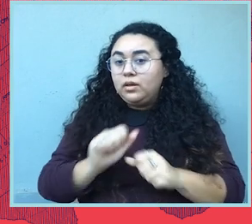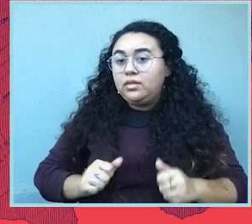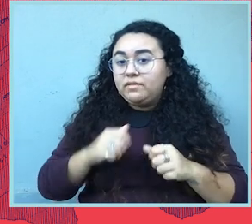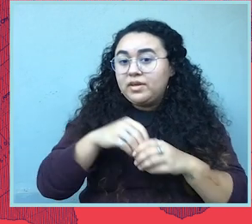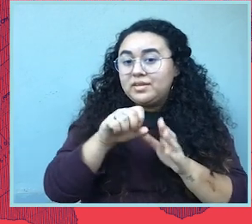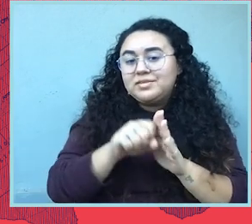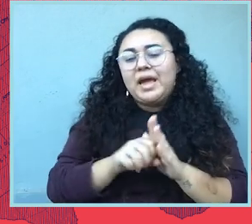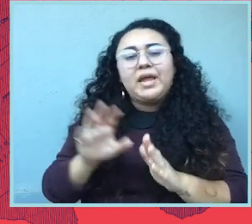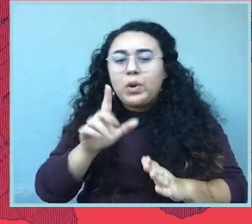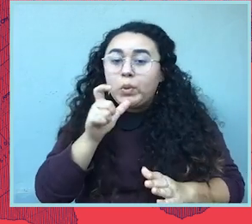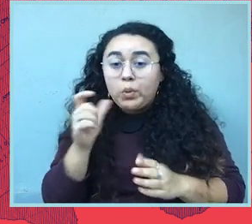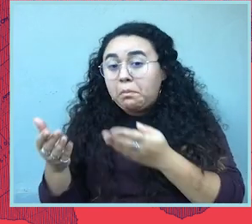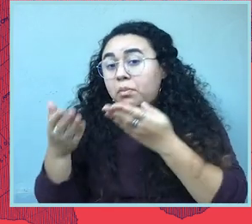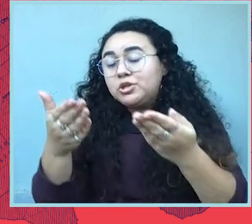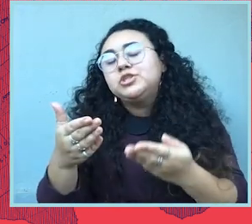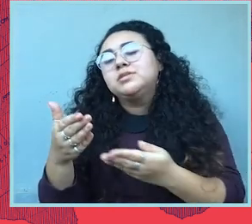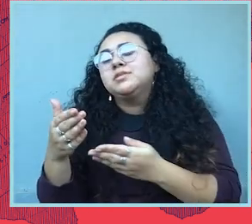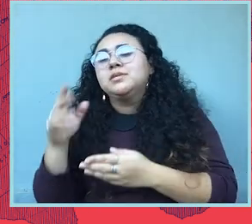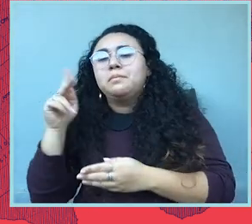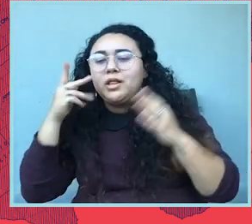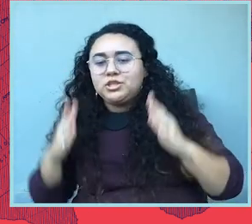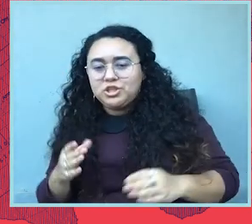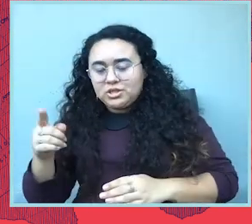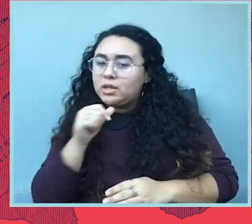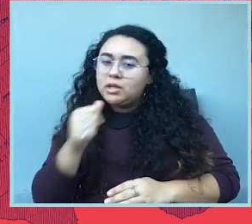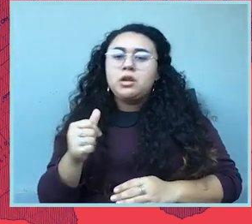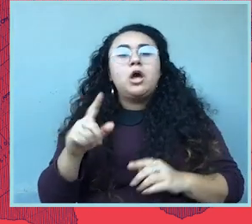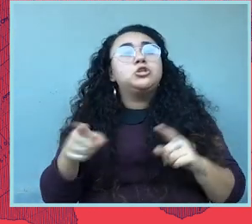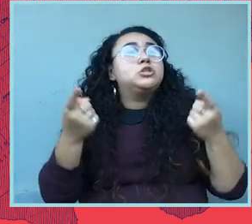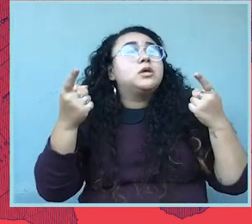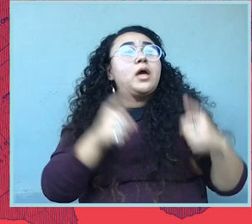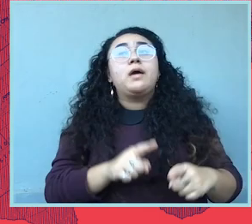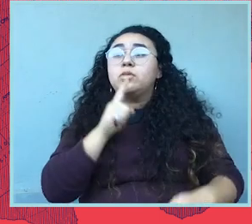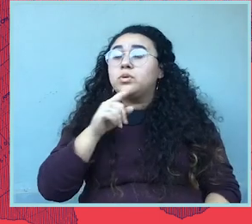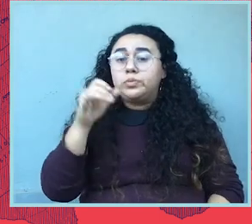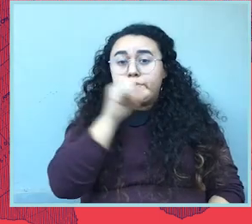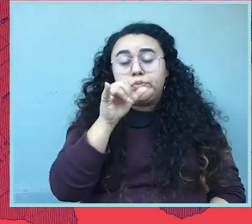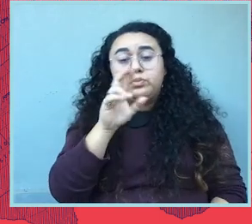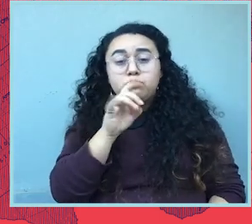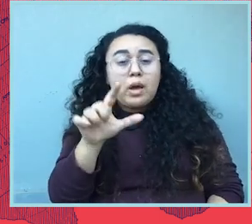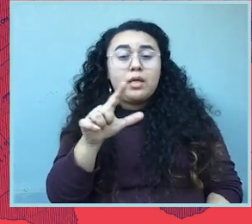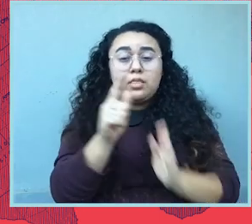states, but by those politicians. It's really not a coincidence that the radical laws that we're seeing, the ones that we're